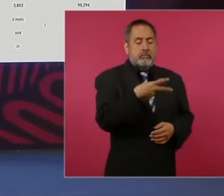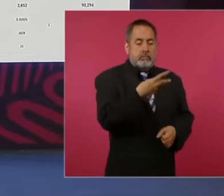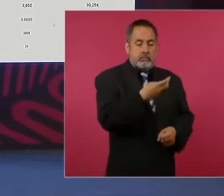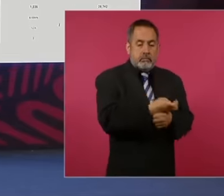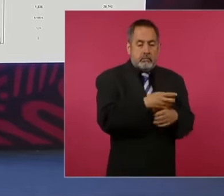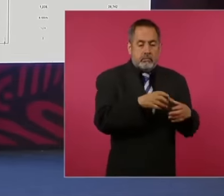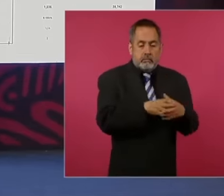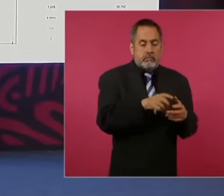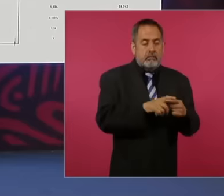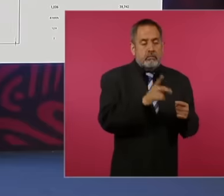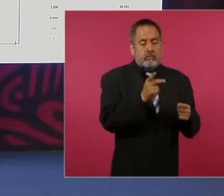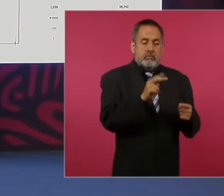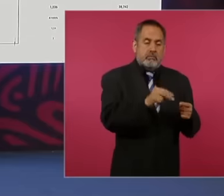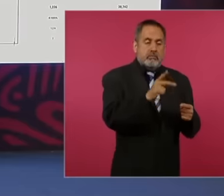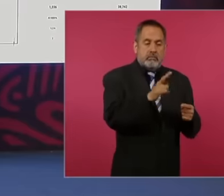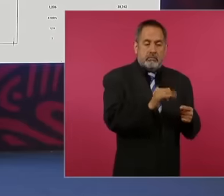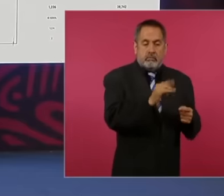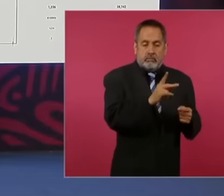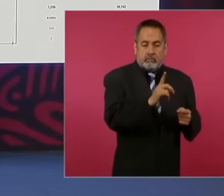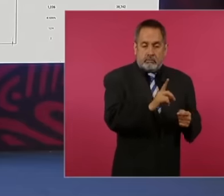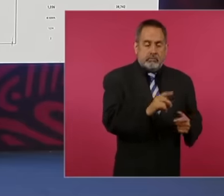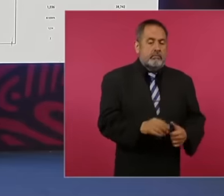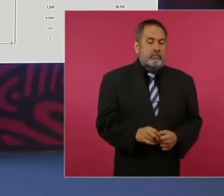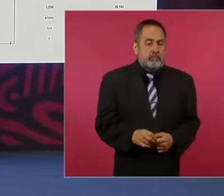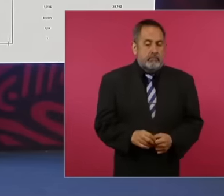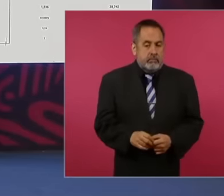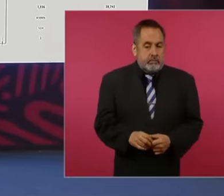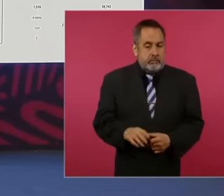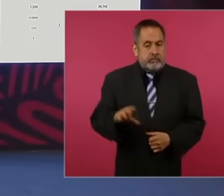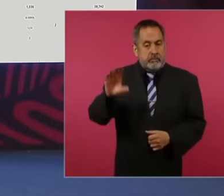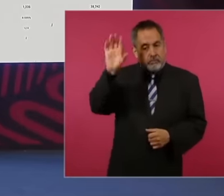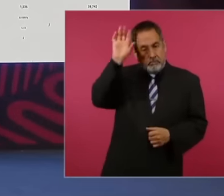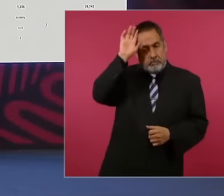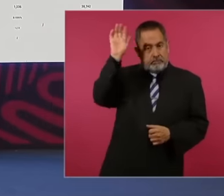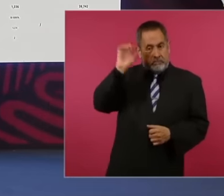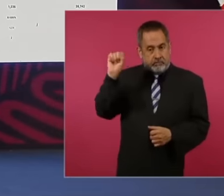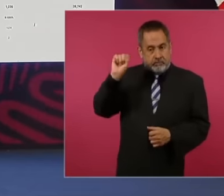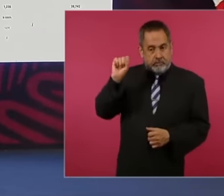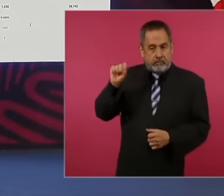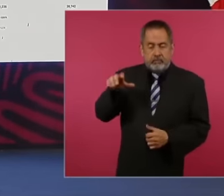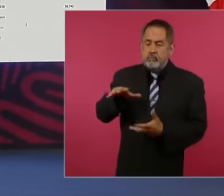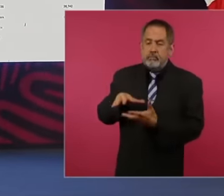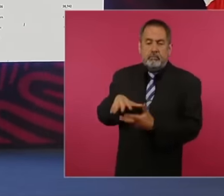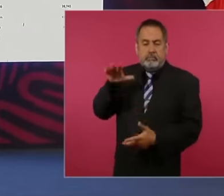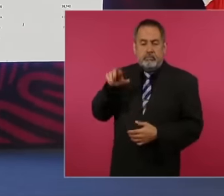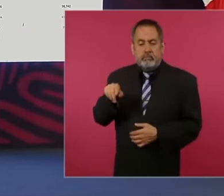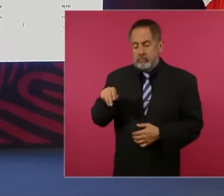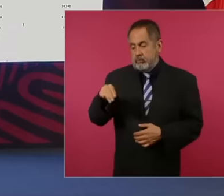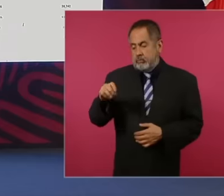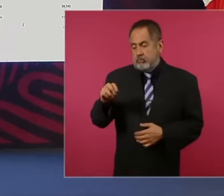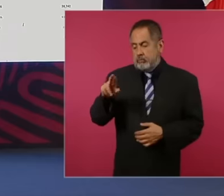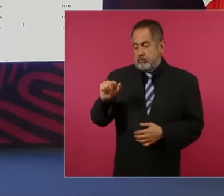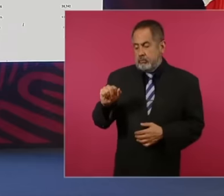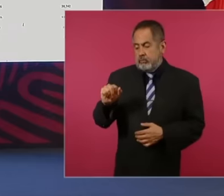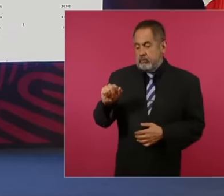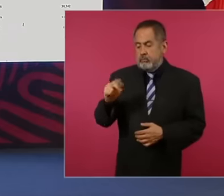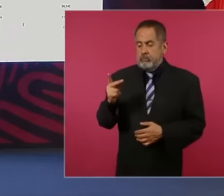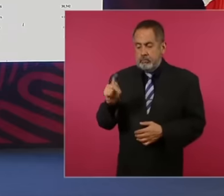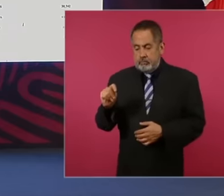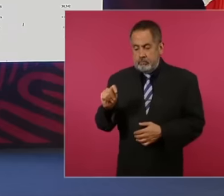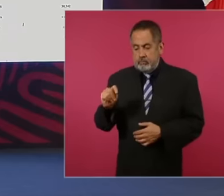forward the case of Morelos majority brown Pet green first minority pan